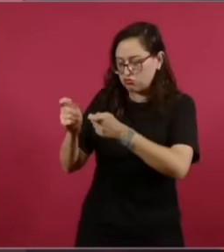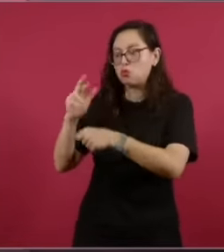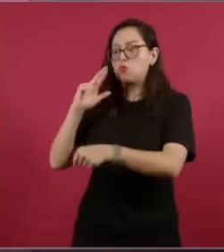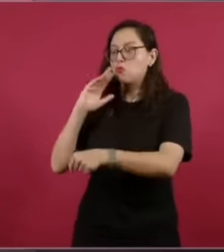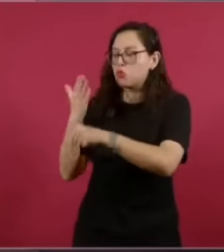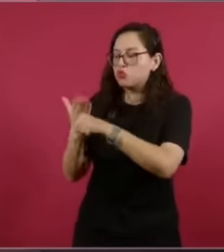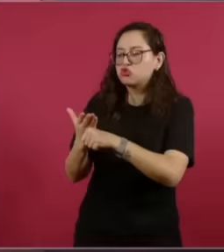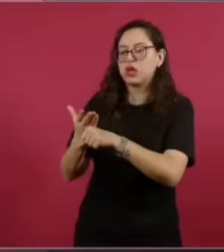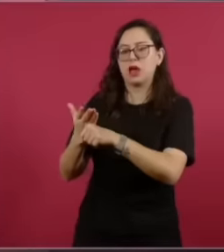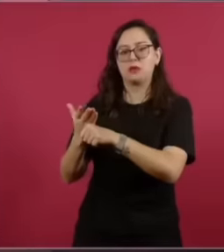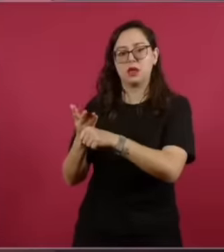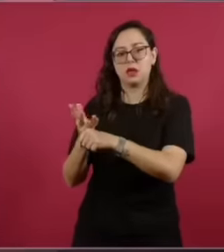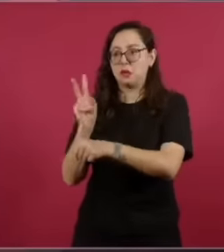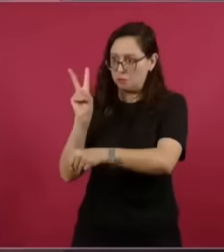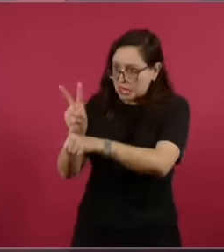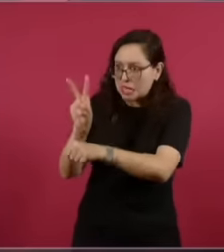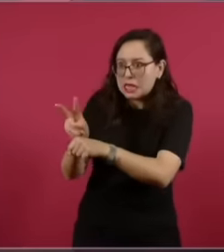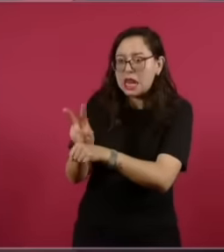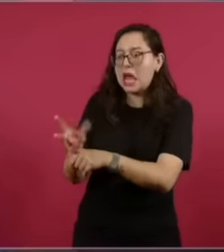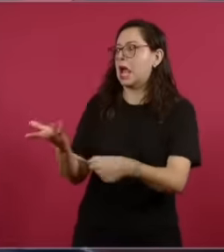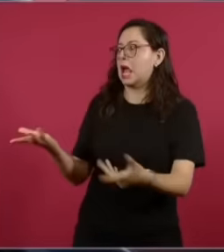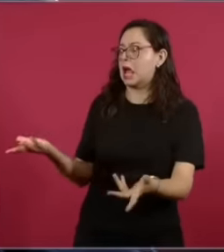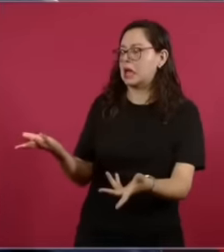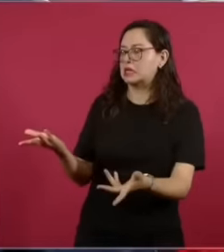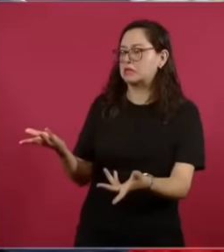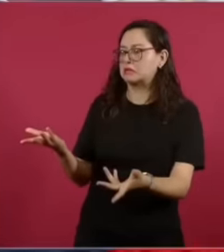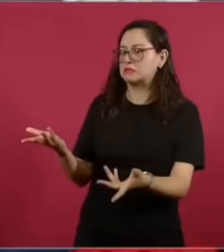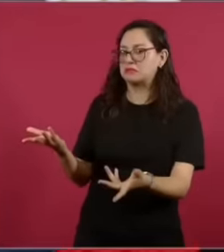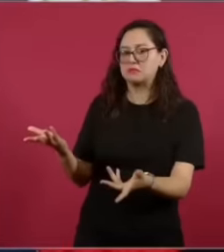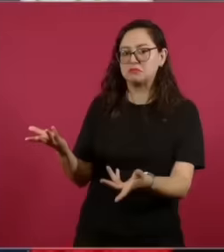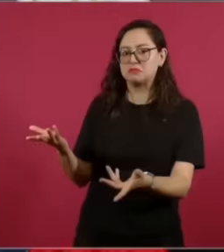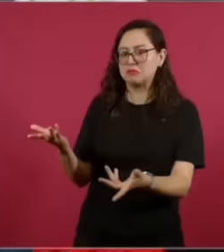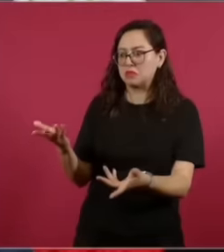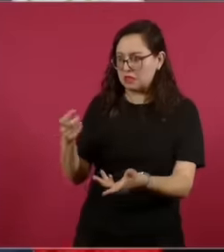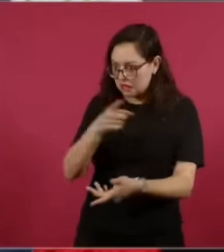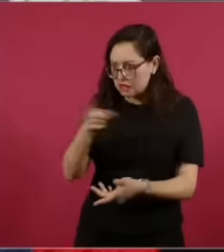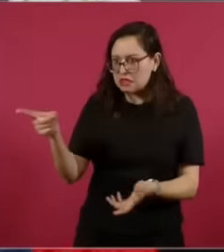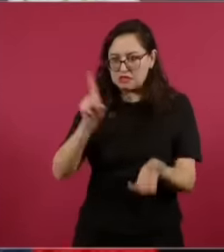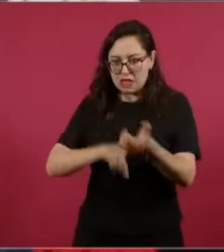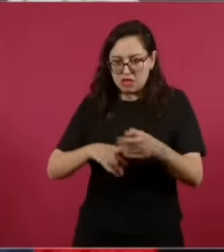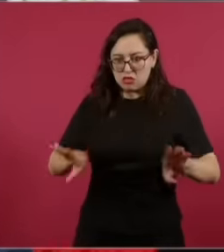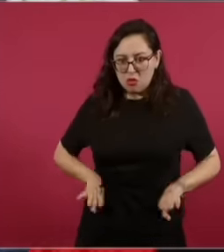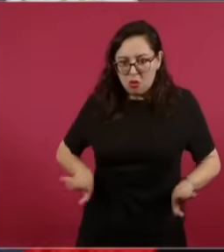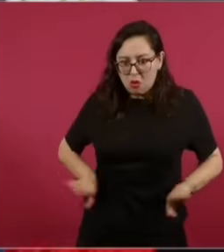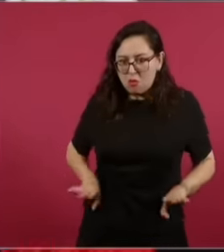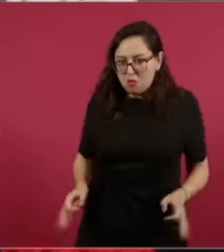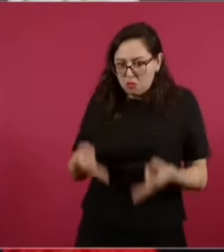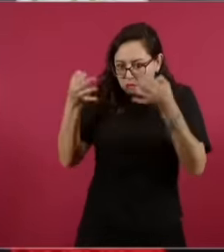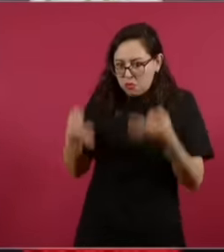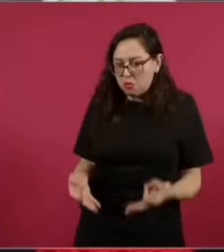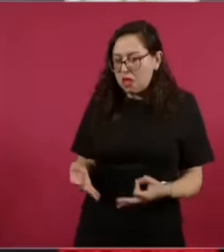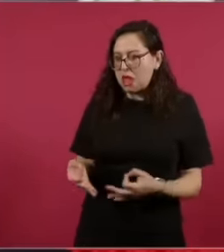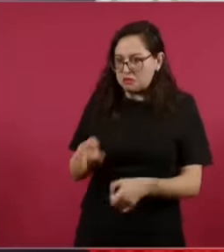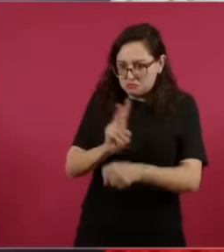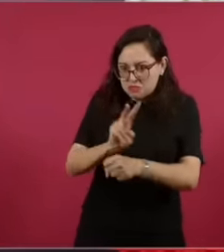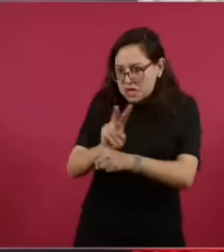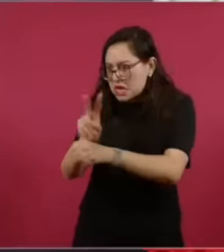to monitor the good performance of all the members of the judiciary. But